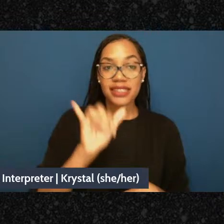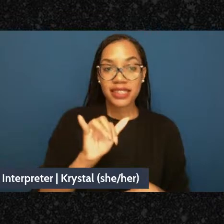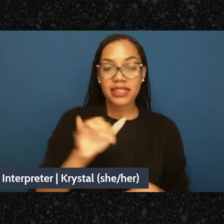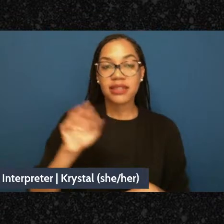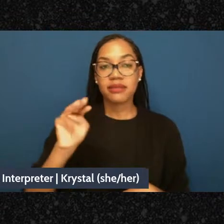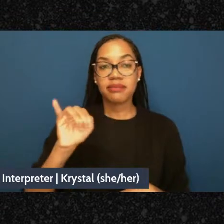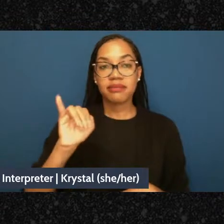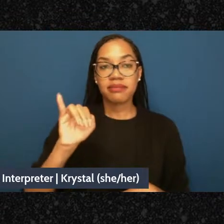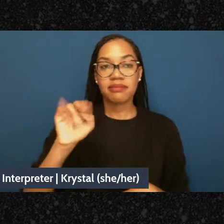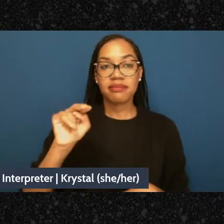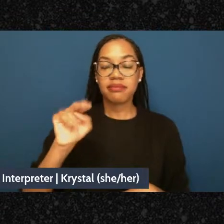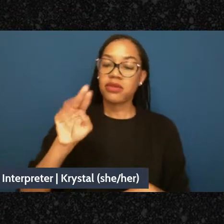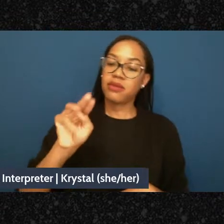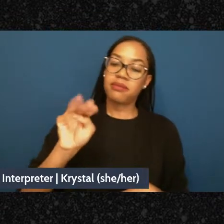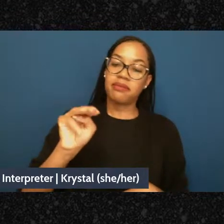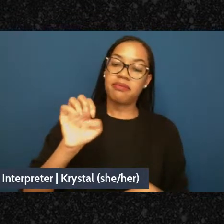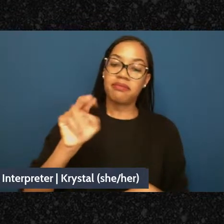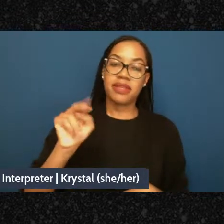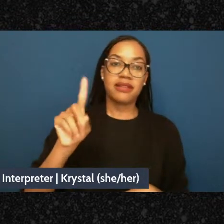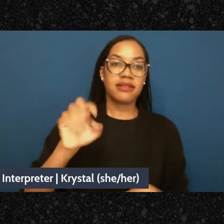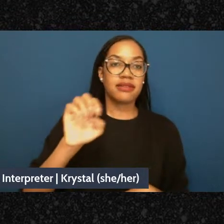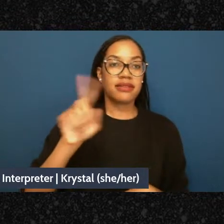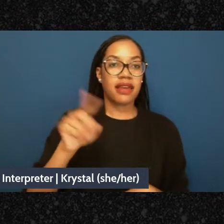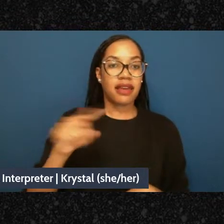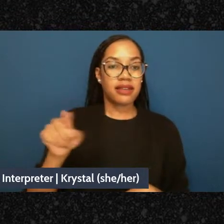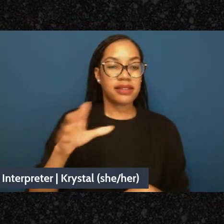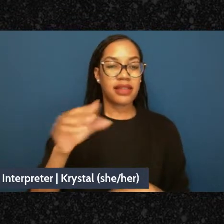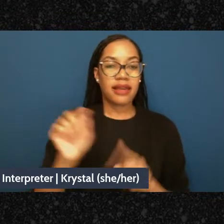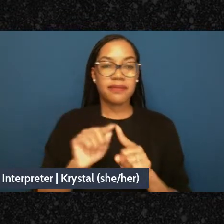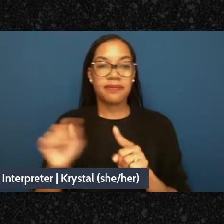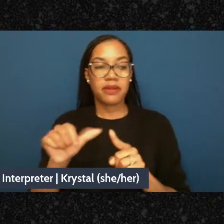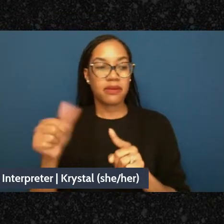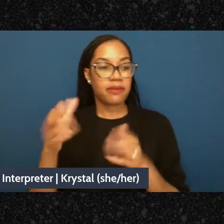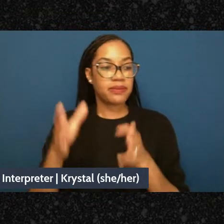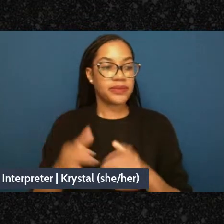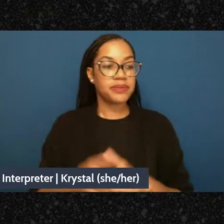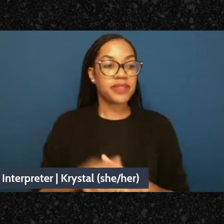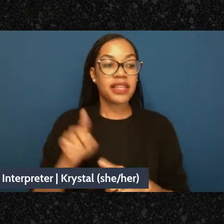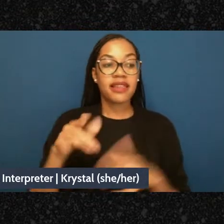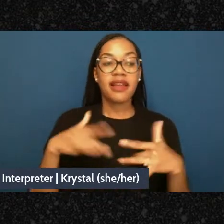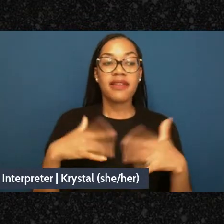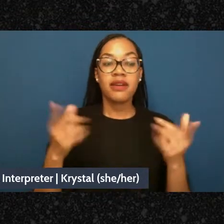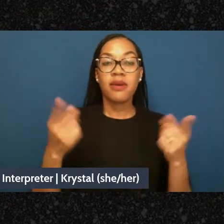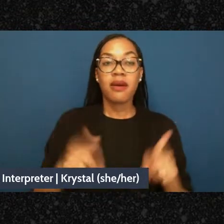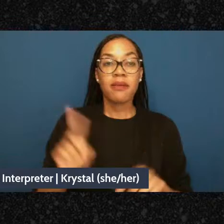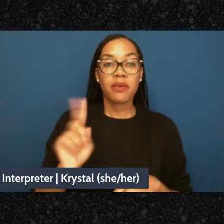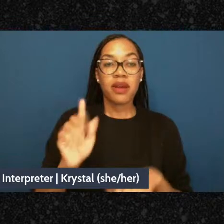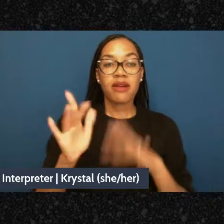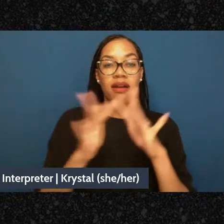That event is co-sponsored by Seattle University and will take place online on Tuesday, April 26th,